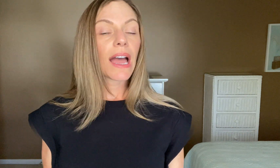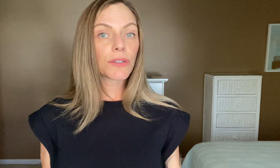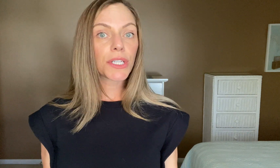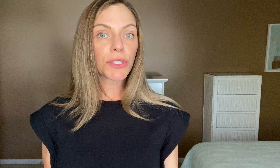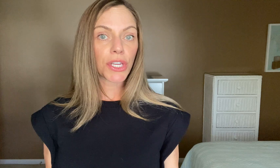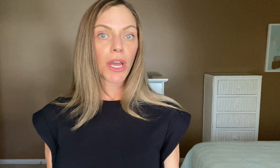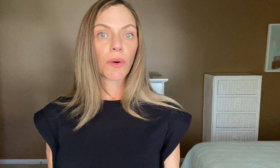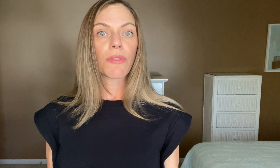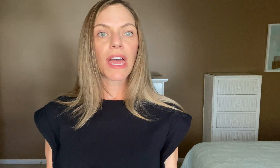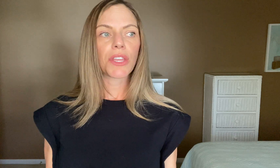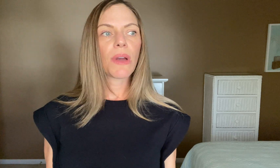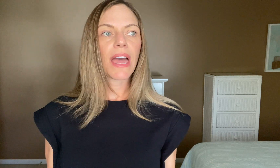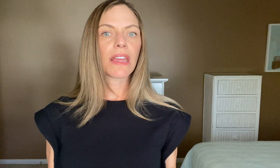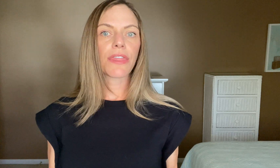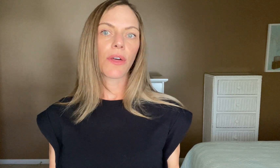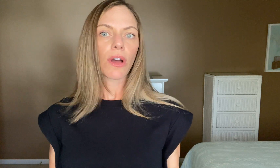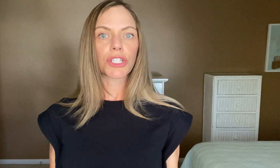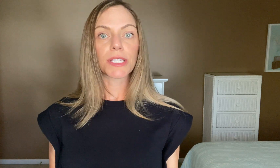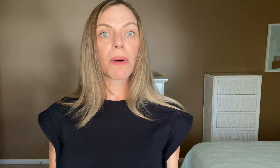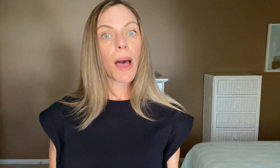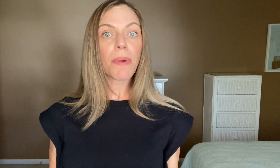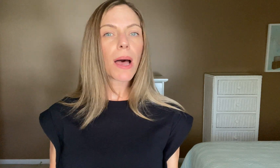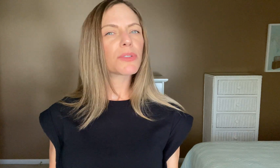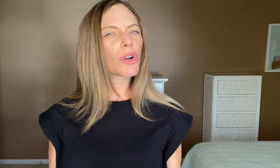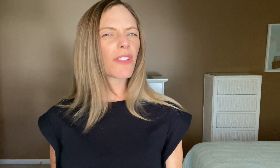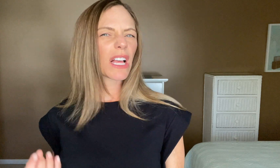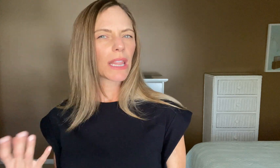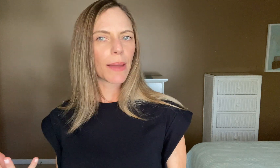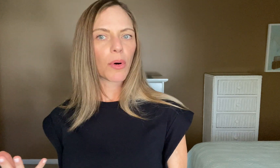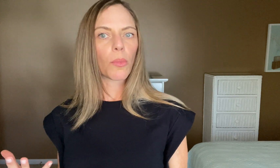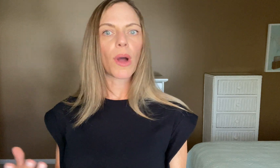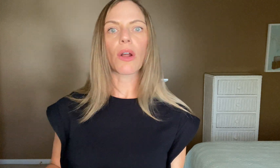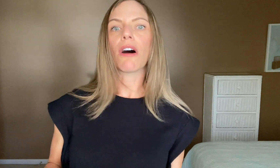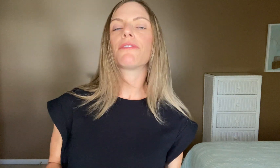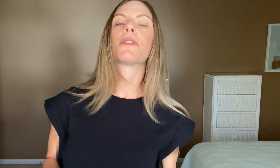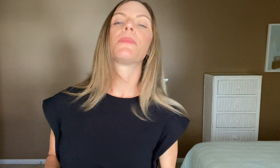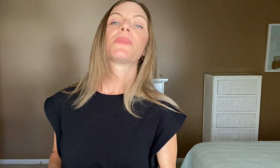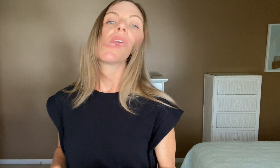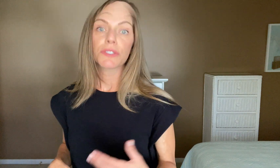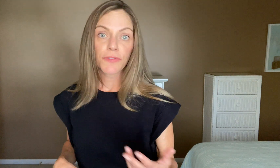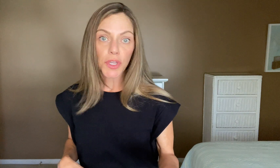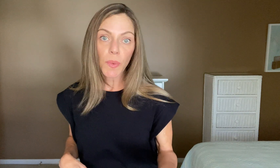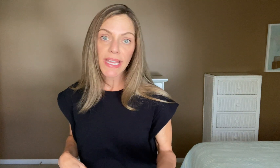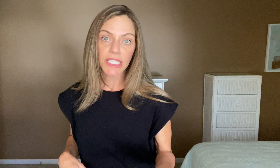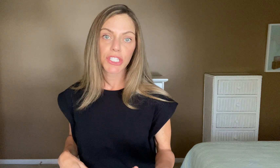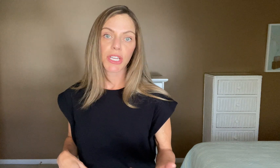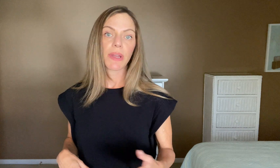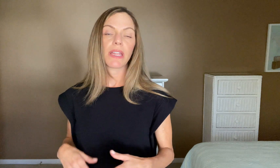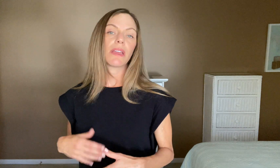How do you show that you had a thought just pop up? sort of like a light bulb went off. There's a few ways to do it.